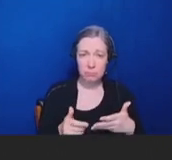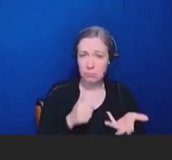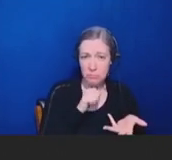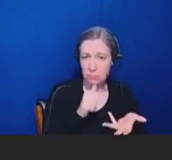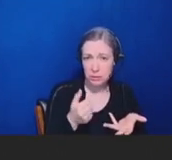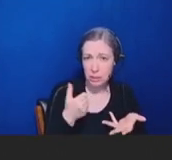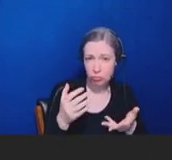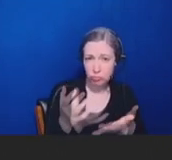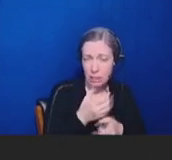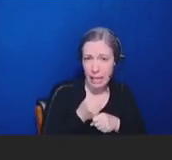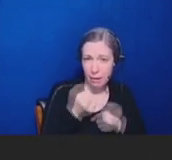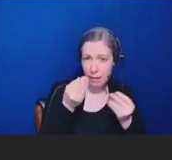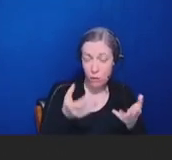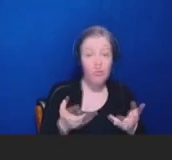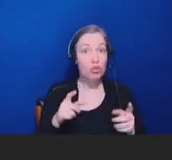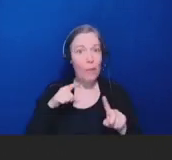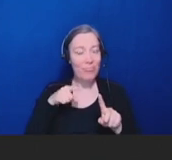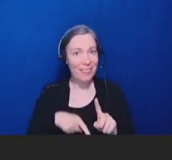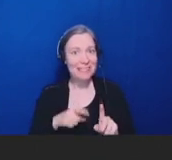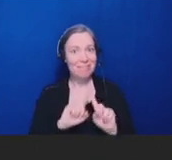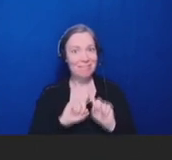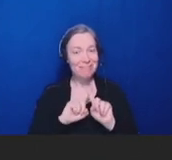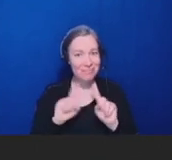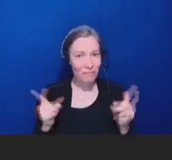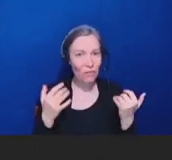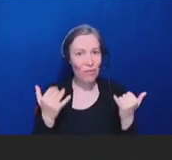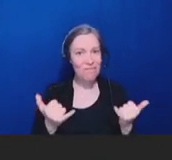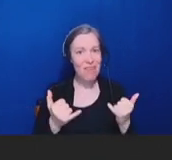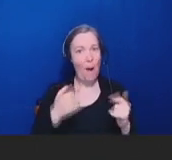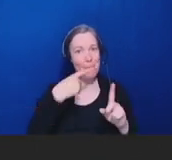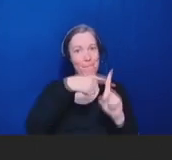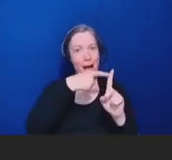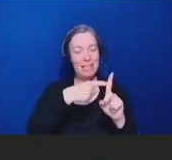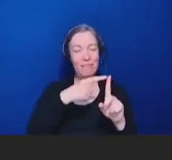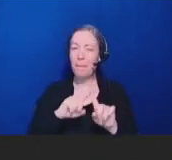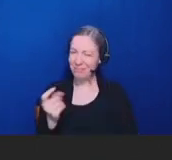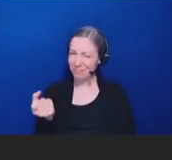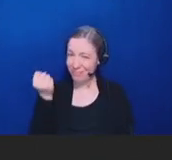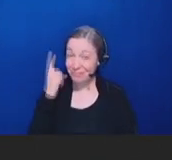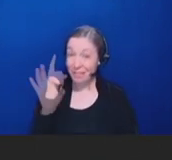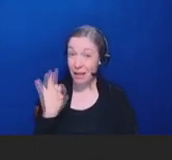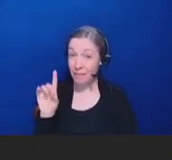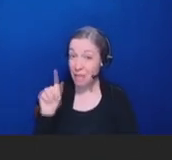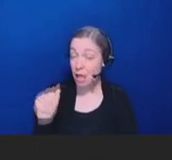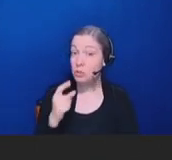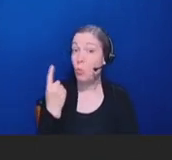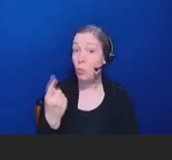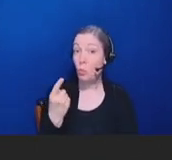communicate and share information. The FDA today is only one of many voices and a constant